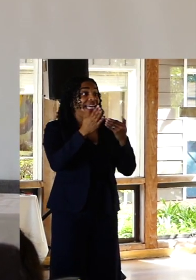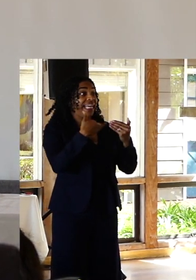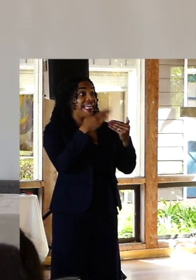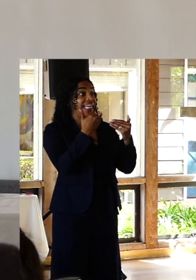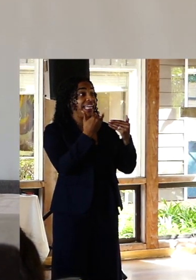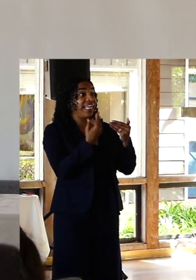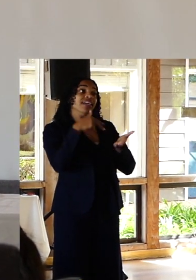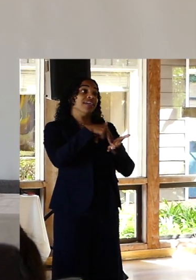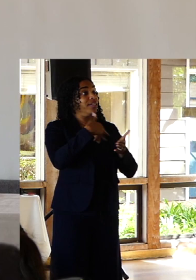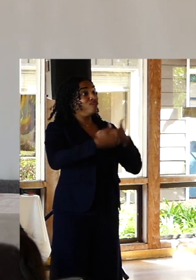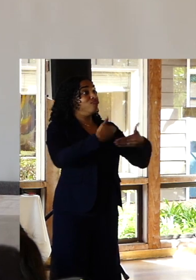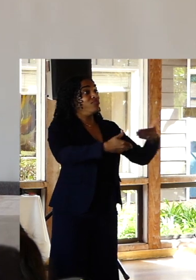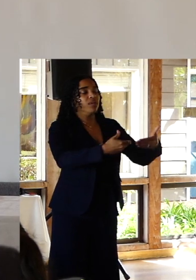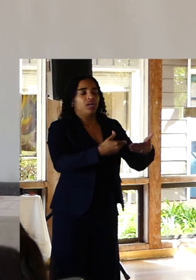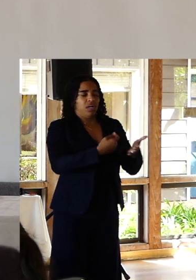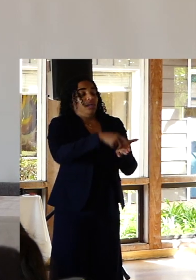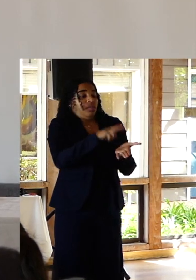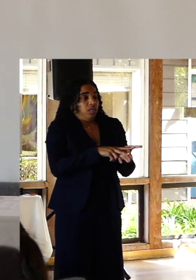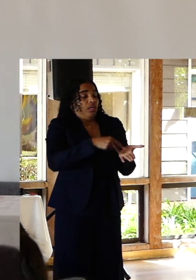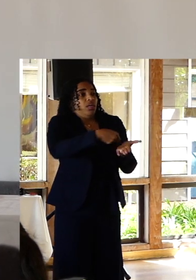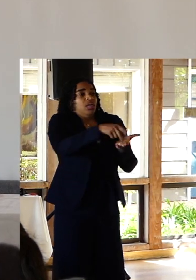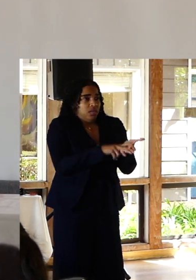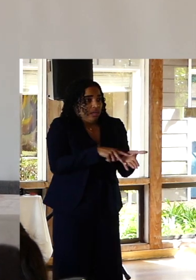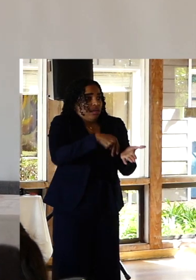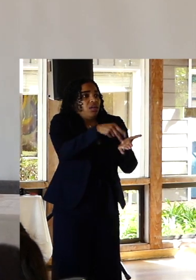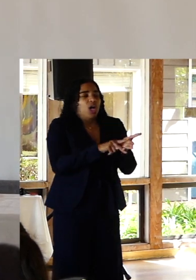your clients your friends your peers they will relapse they will fall and